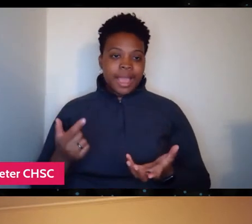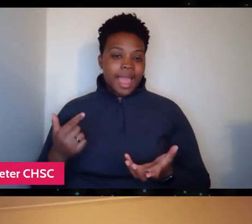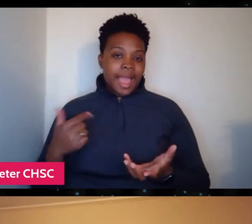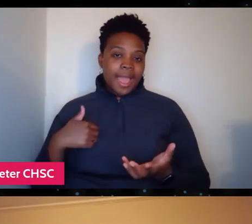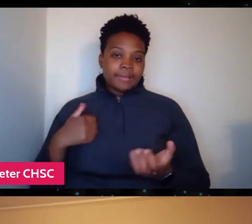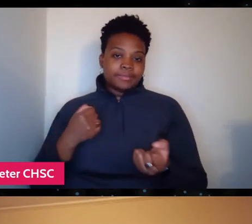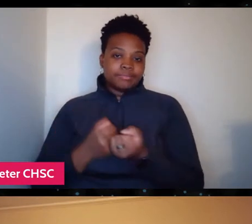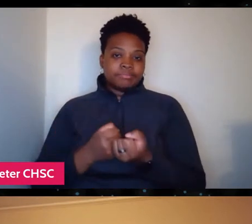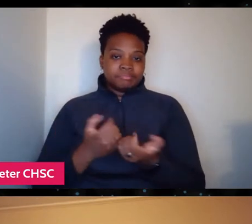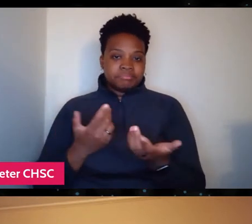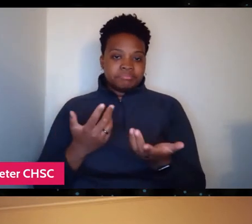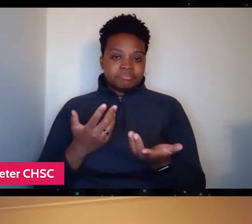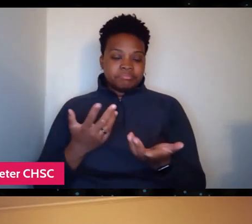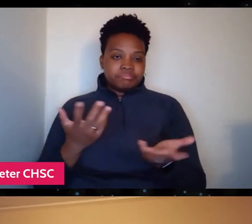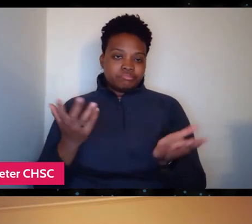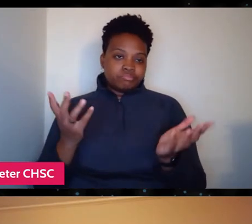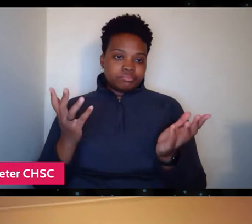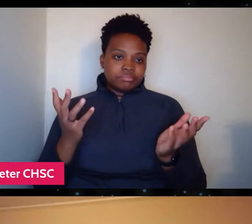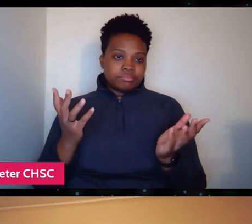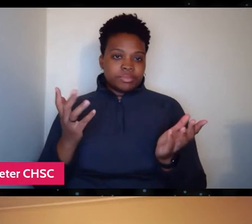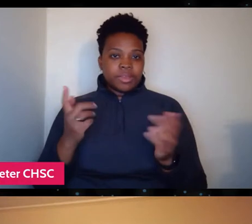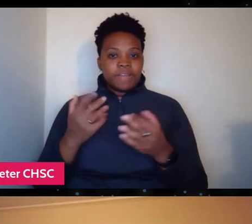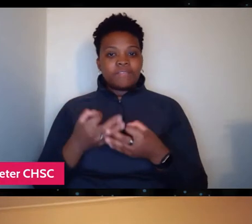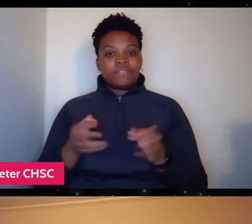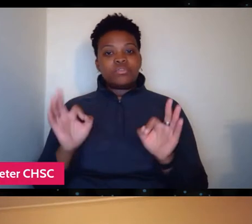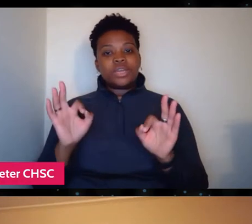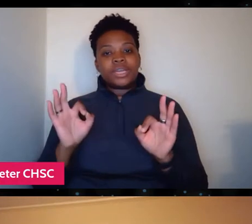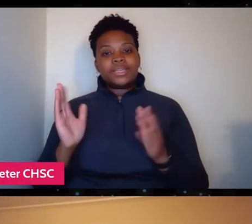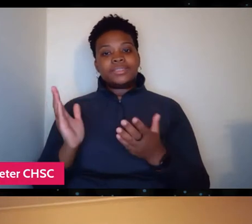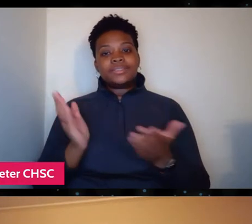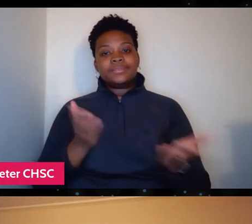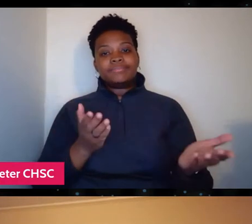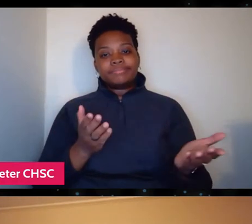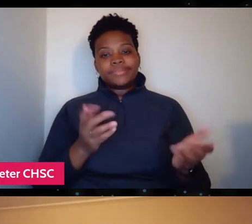at the point of delivery, universal healthcare system,